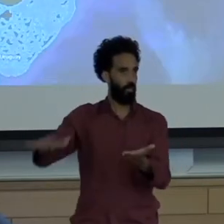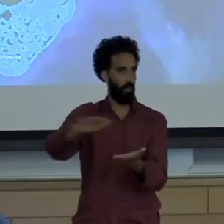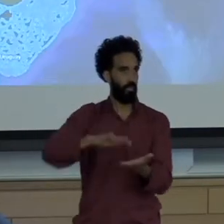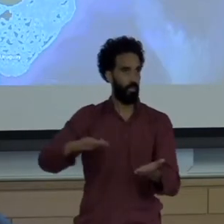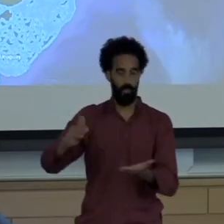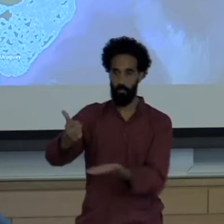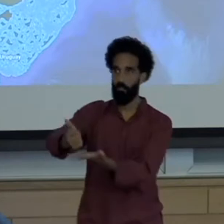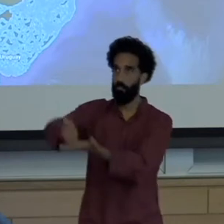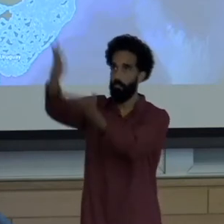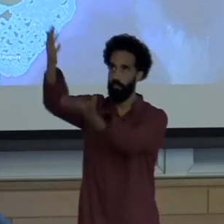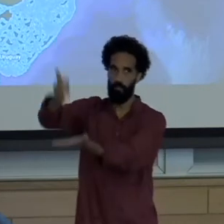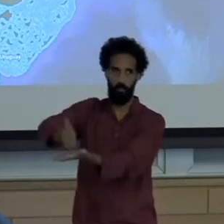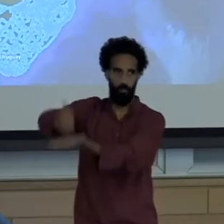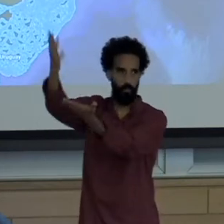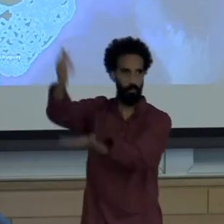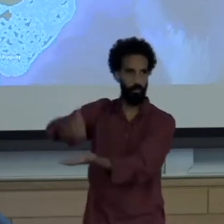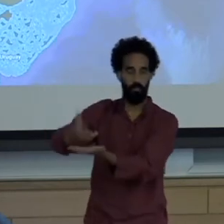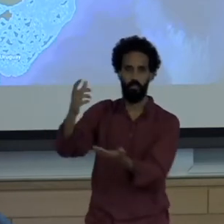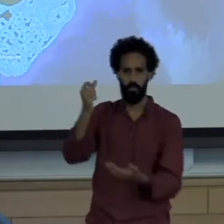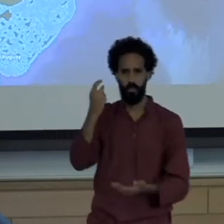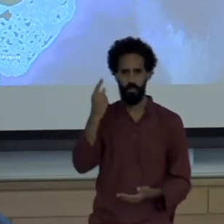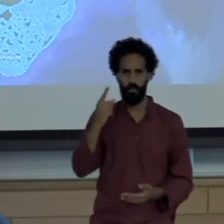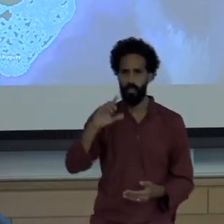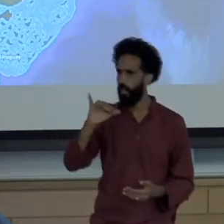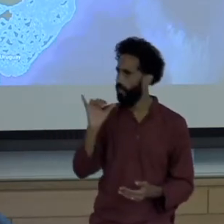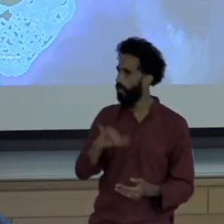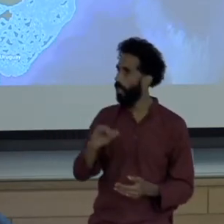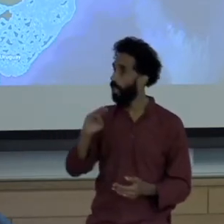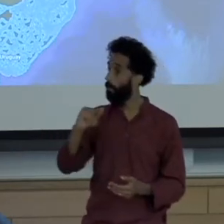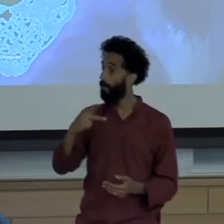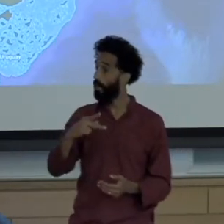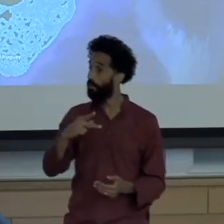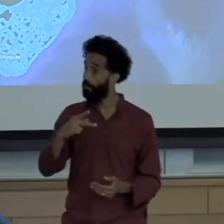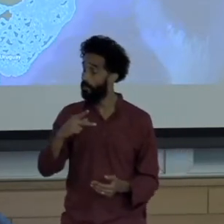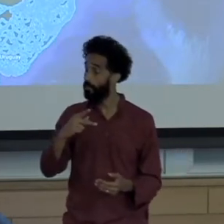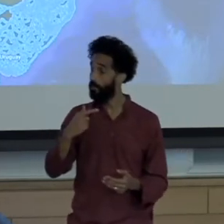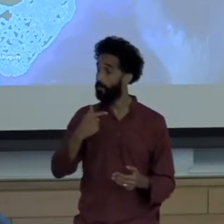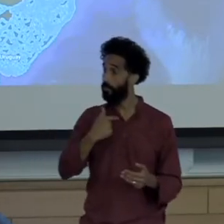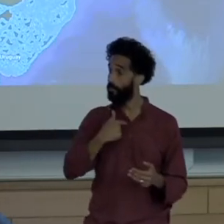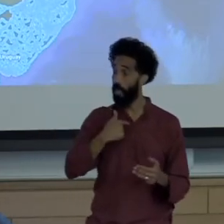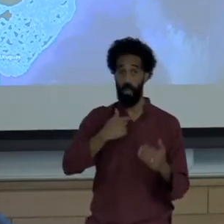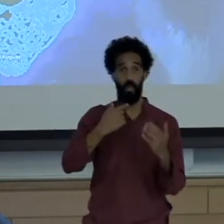This is a superimposed map of where Google Street View has mapped